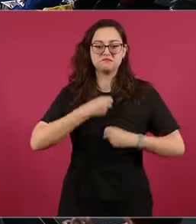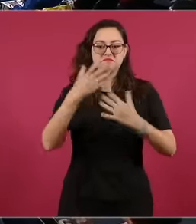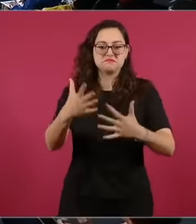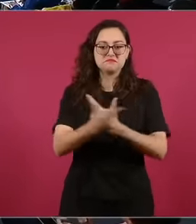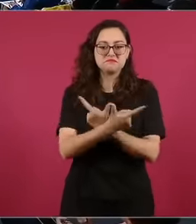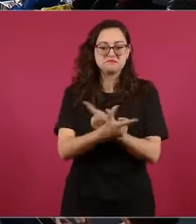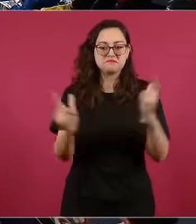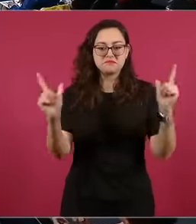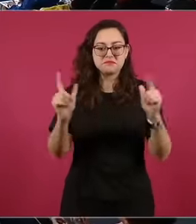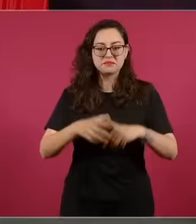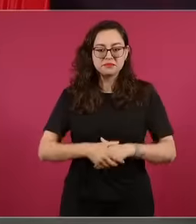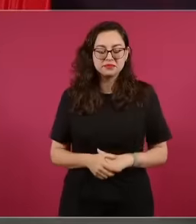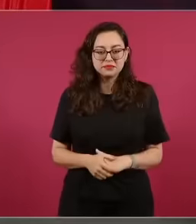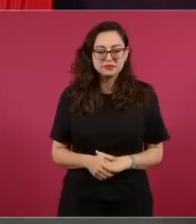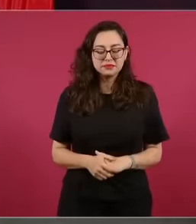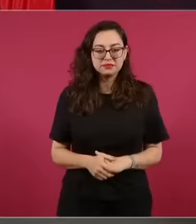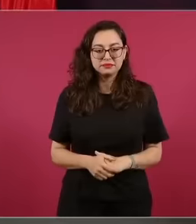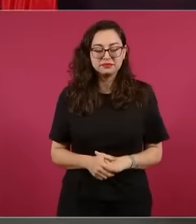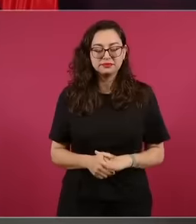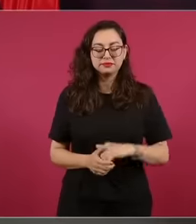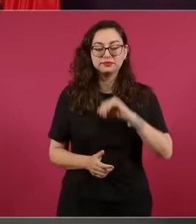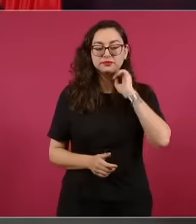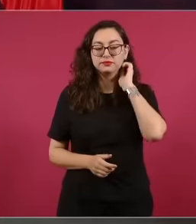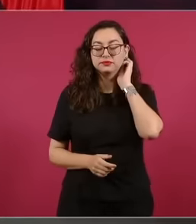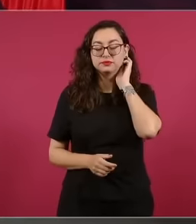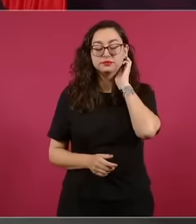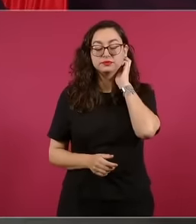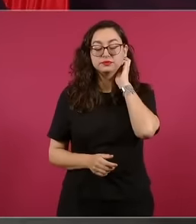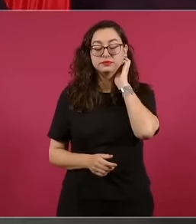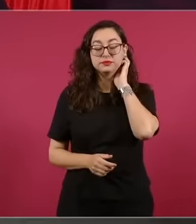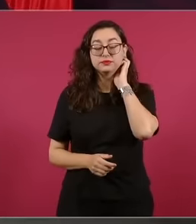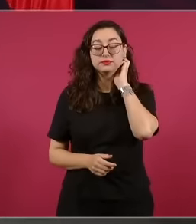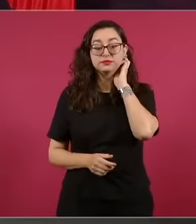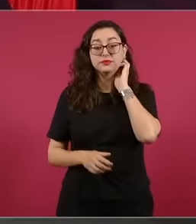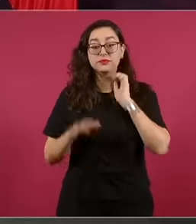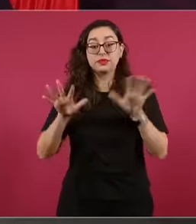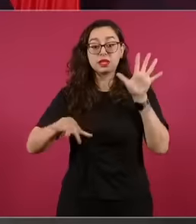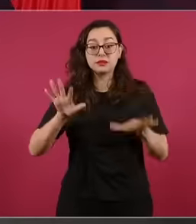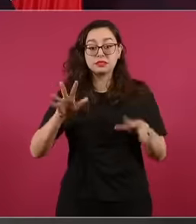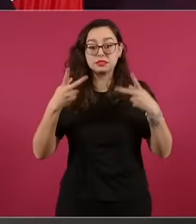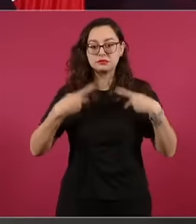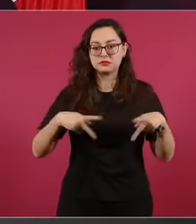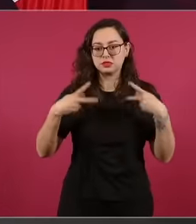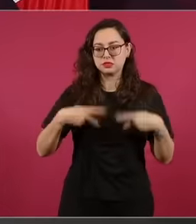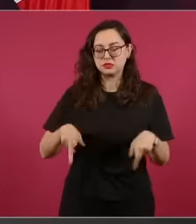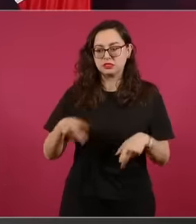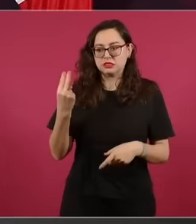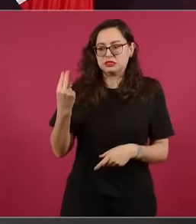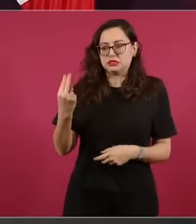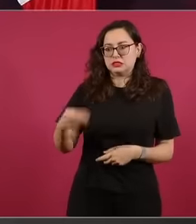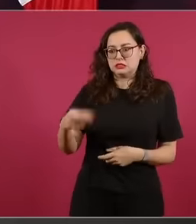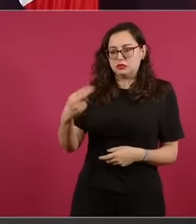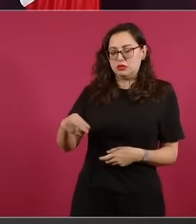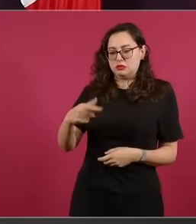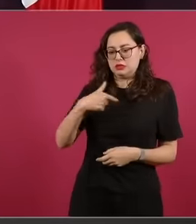uses a pseudonym who does not want to give his